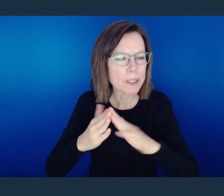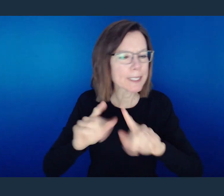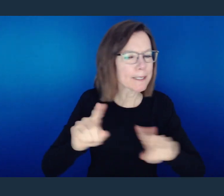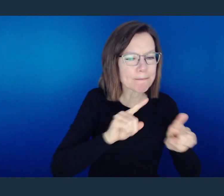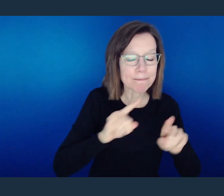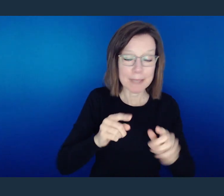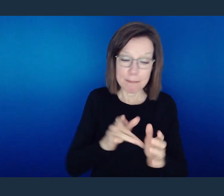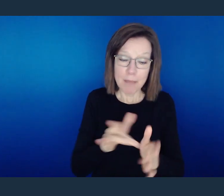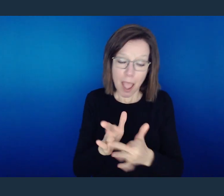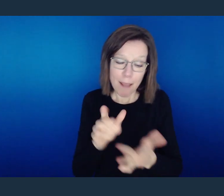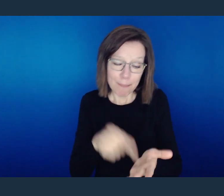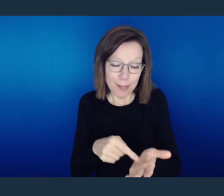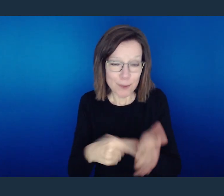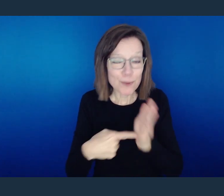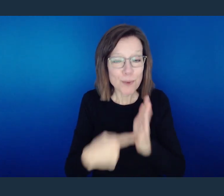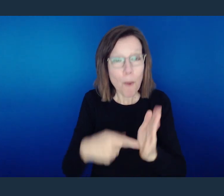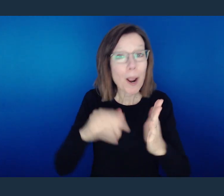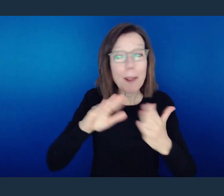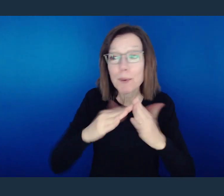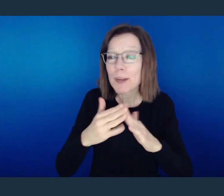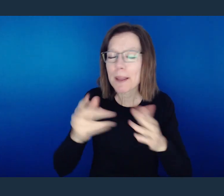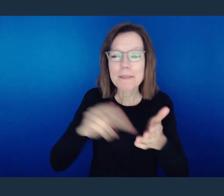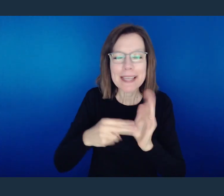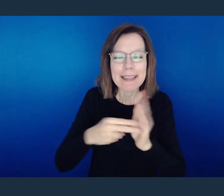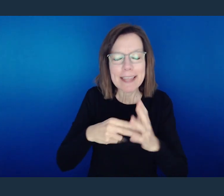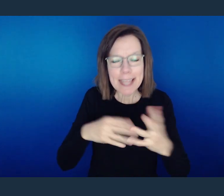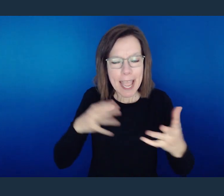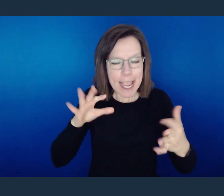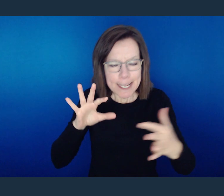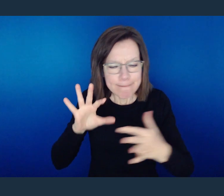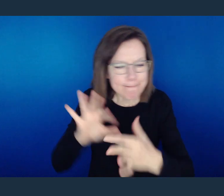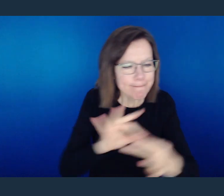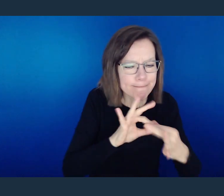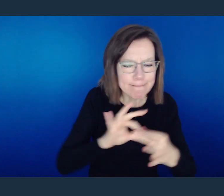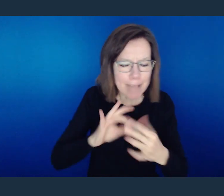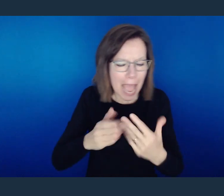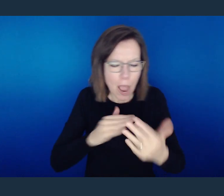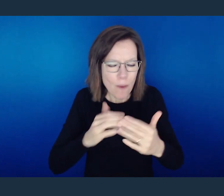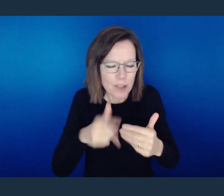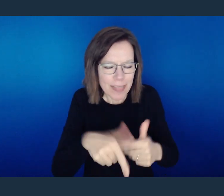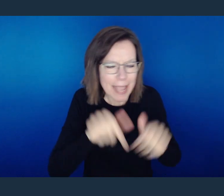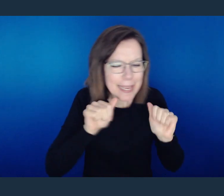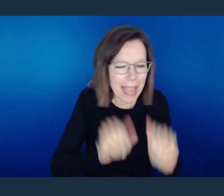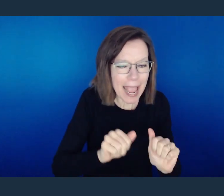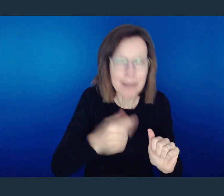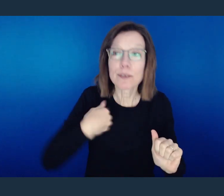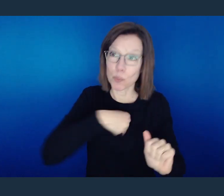of the communities in scripture, where they gathered by the means they had. We now gather virtually.